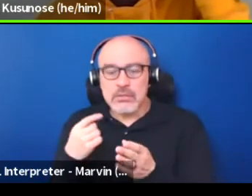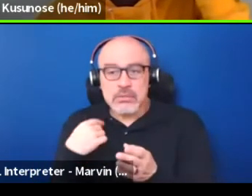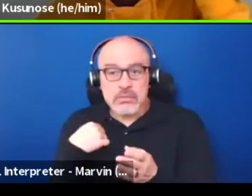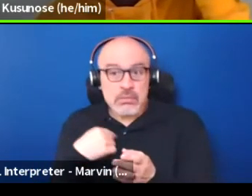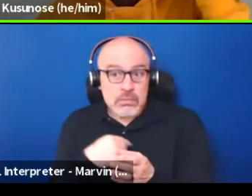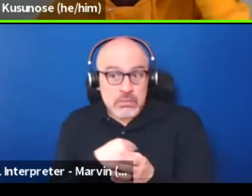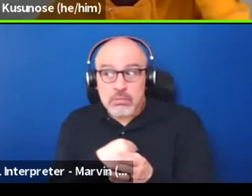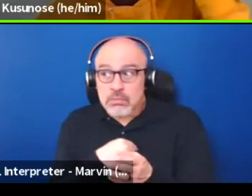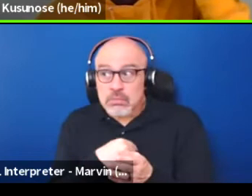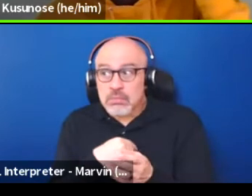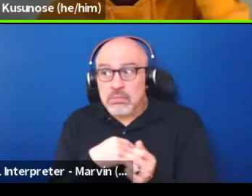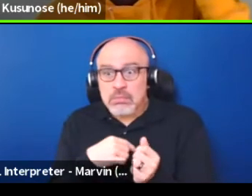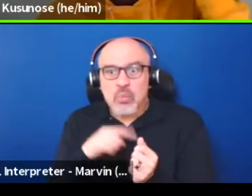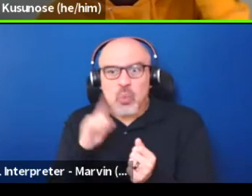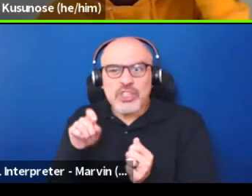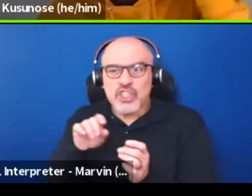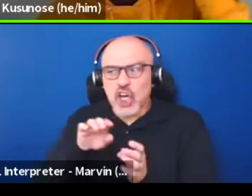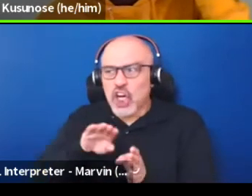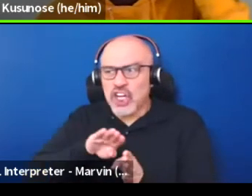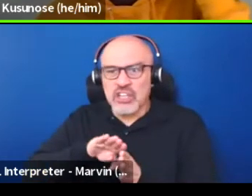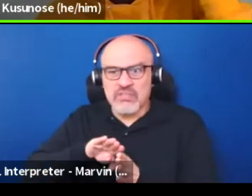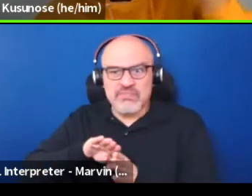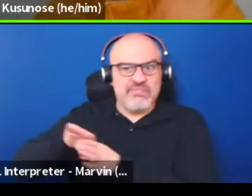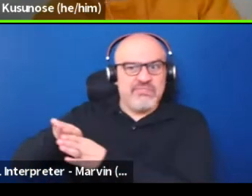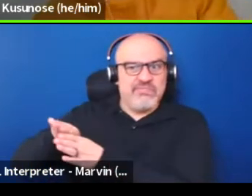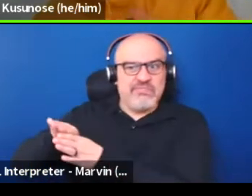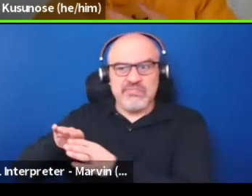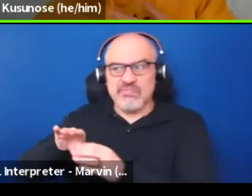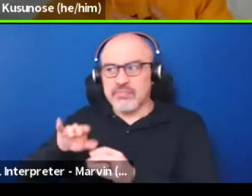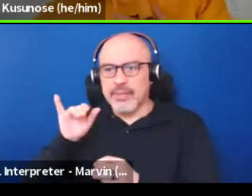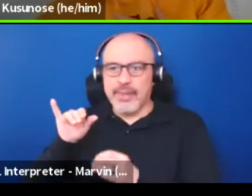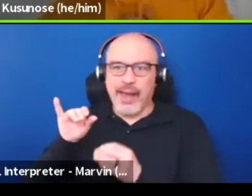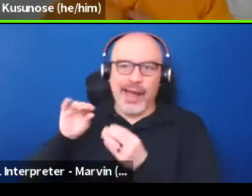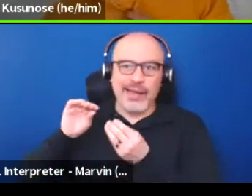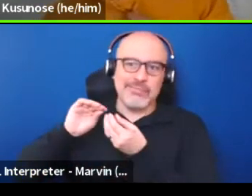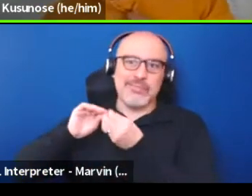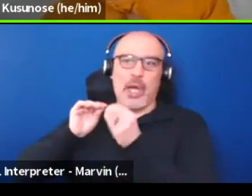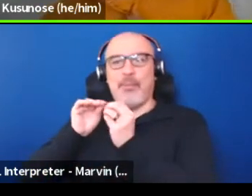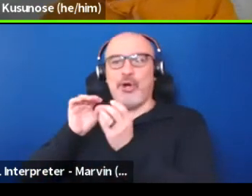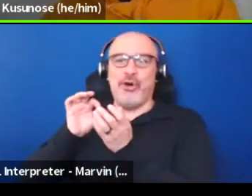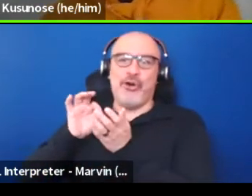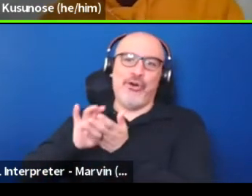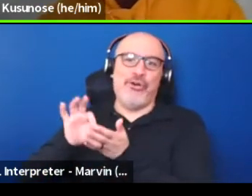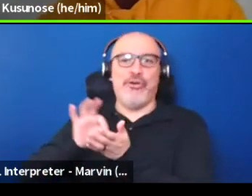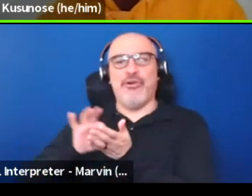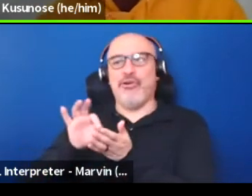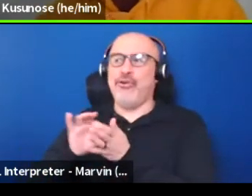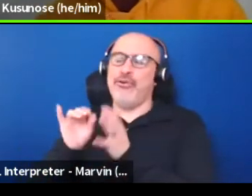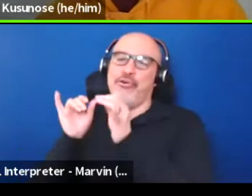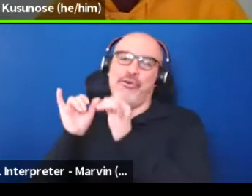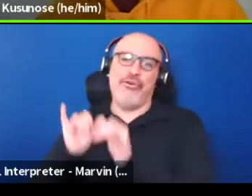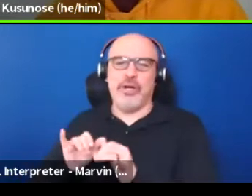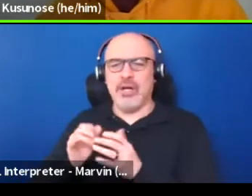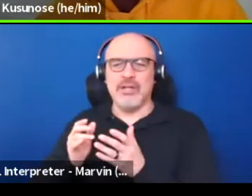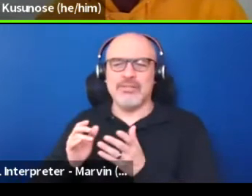Maybe perhaps move away from this number oriented form of measurement, because...